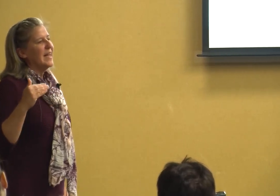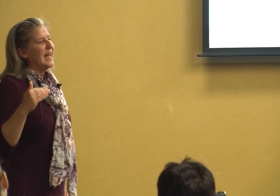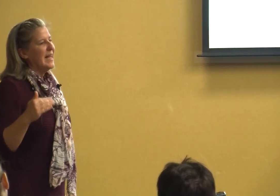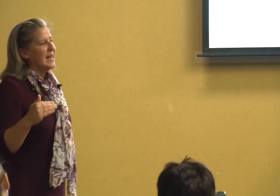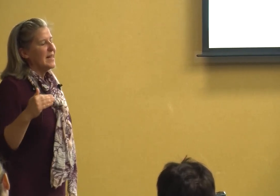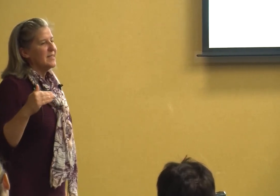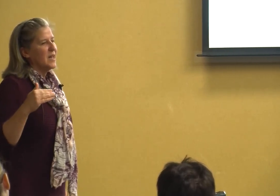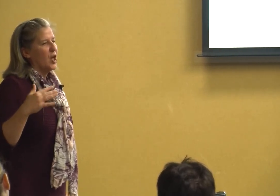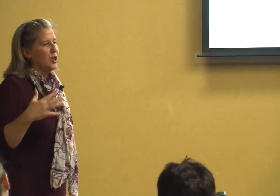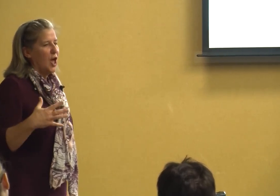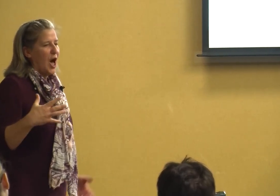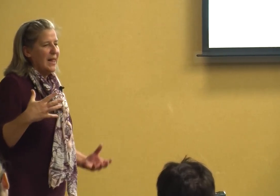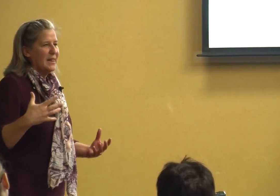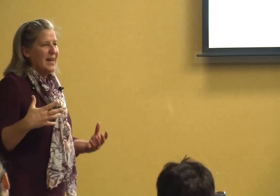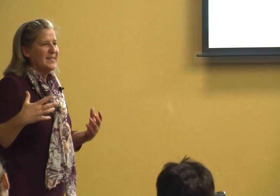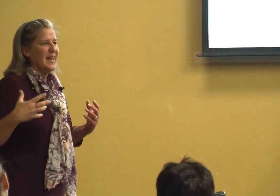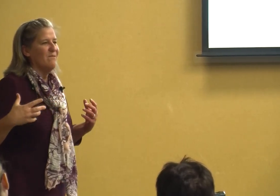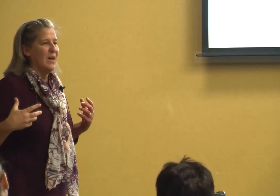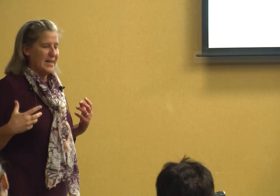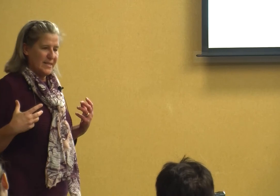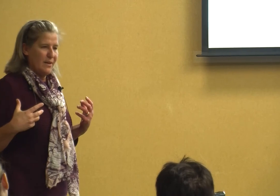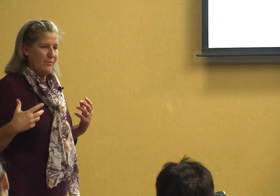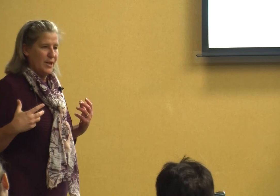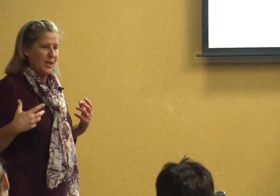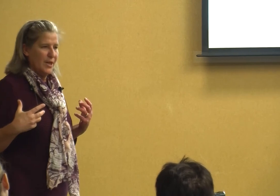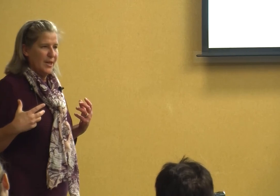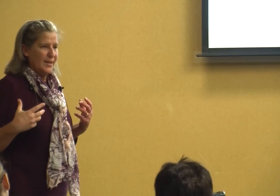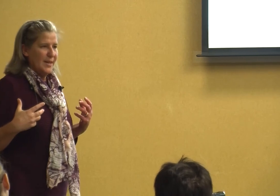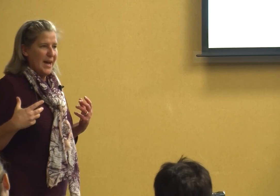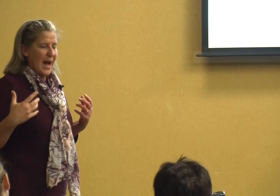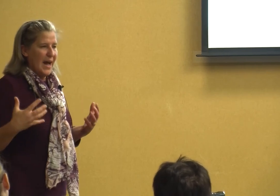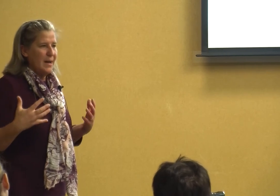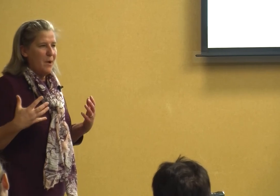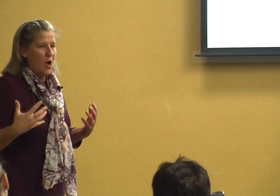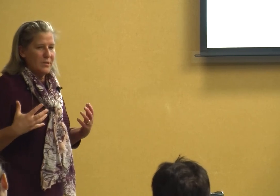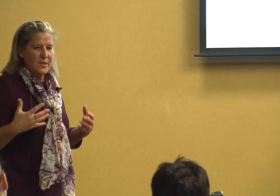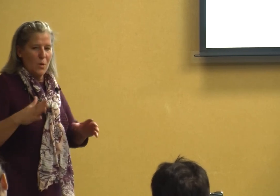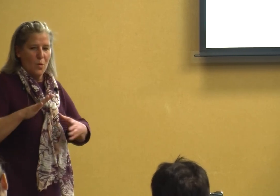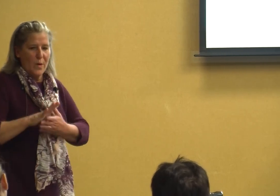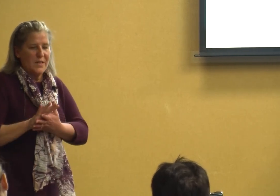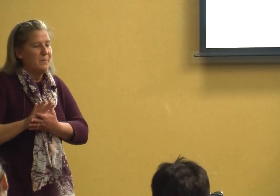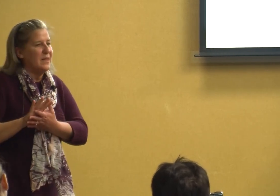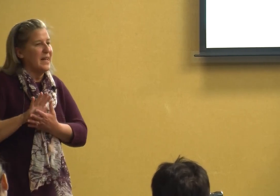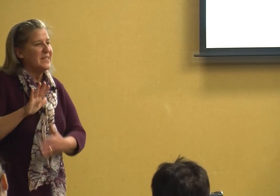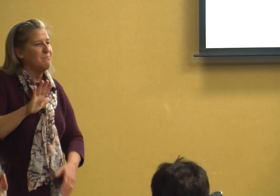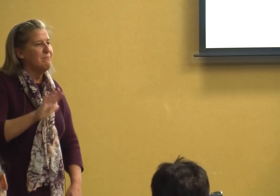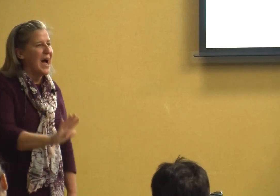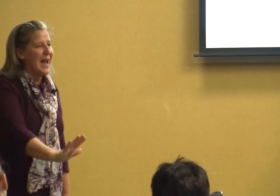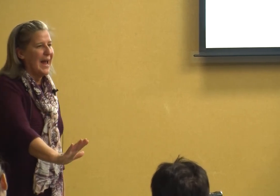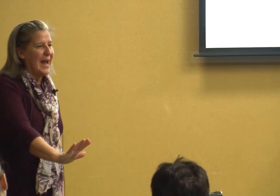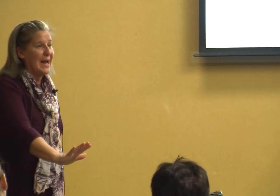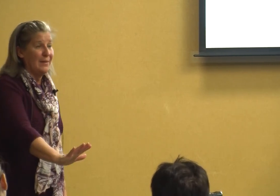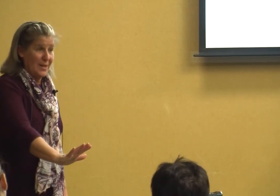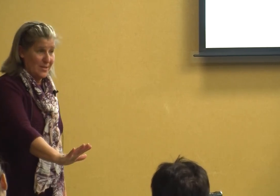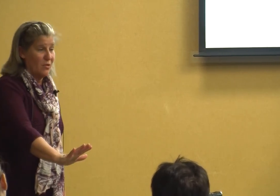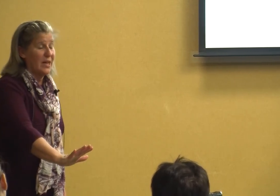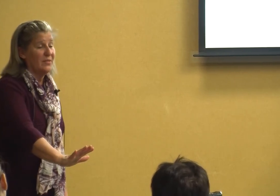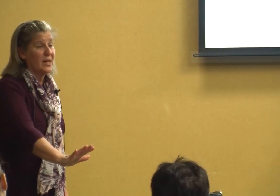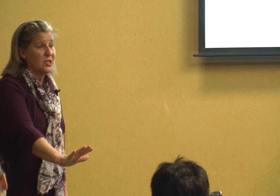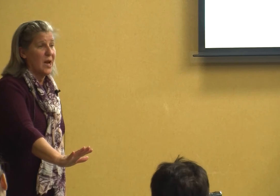is a lot less invasive I am also going to be it's my hand that's going to hit that shaving